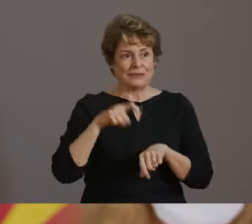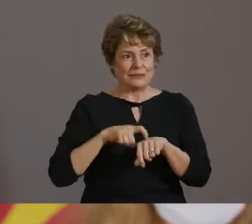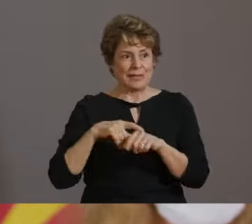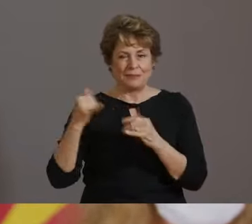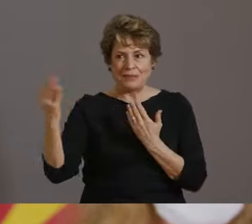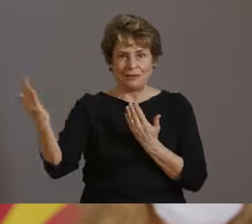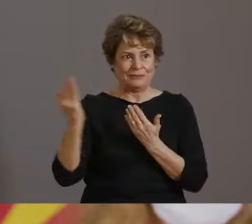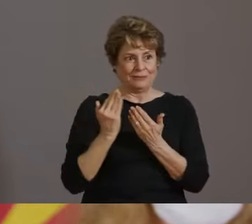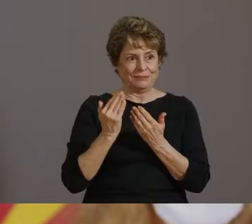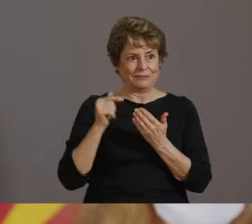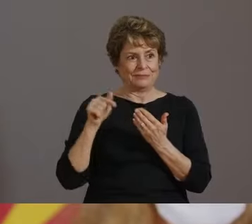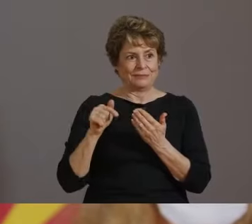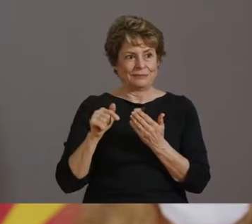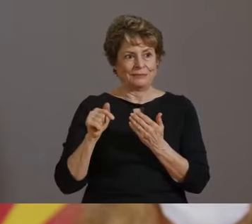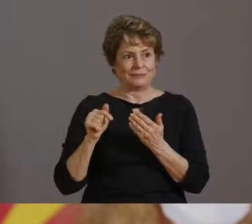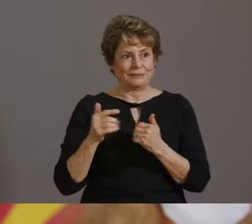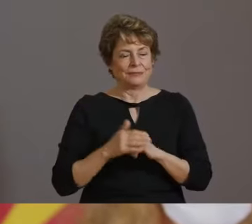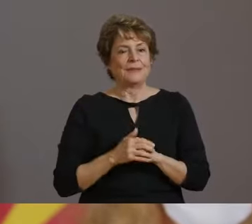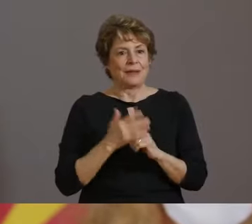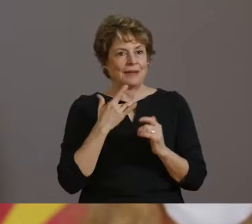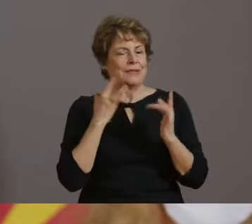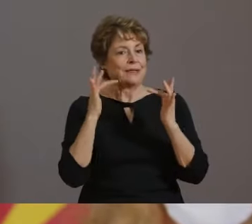FINDER AND BUSINESS TOOLKIT.